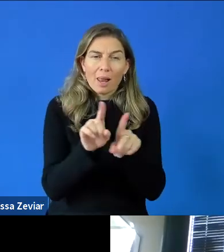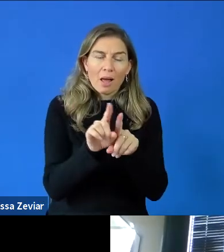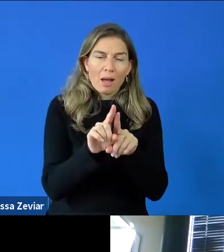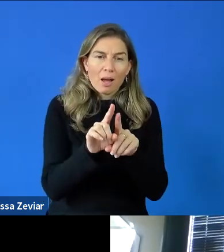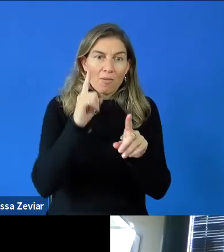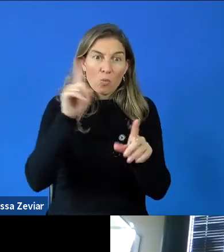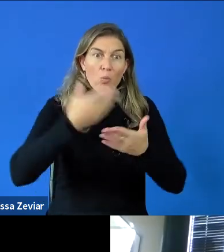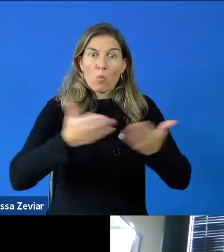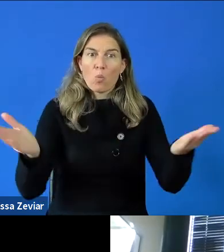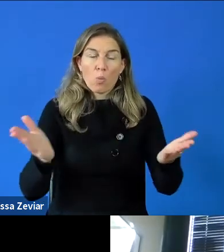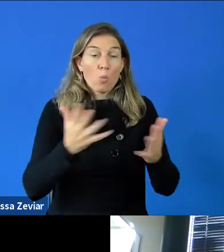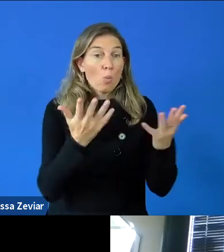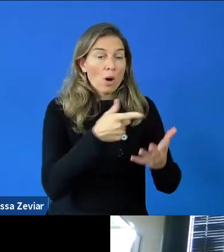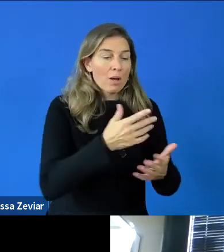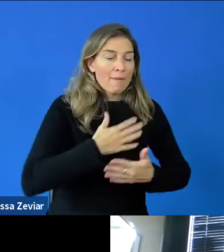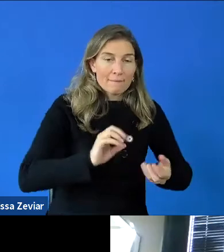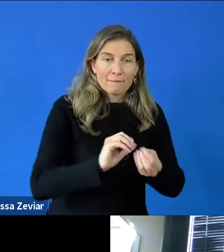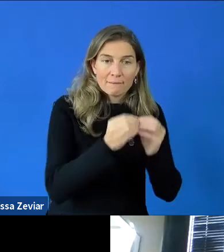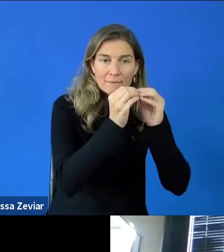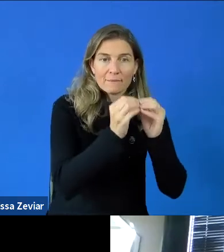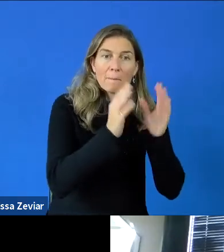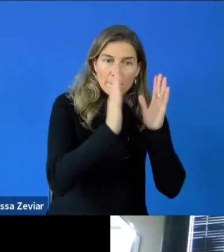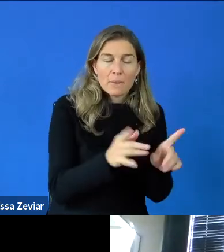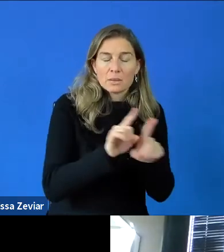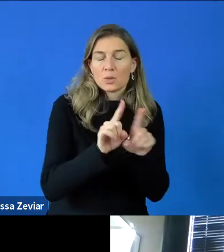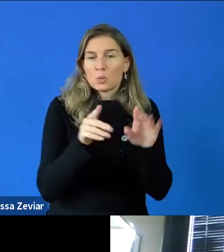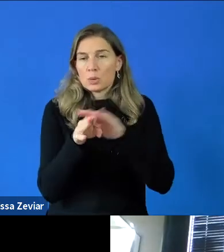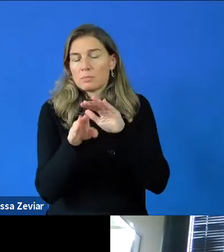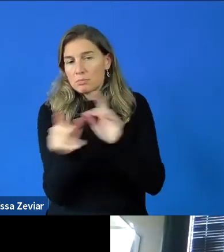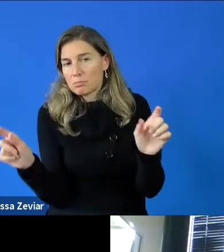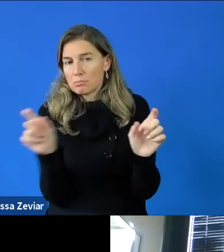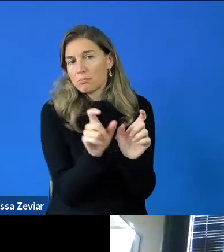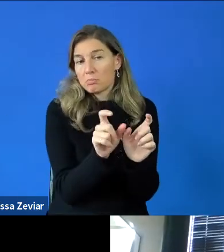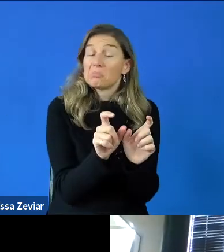to many of the calls in the European situation.